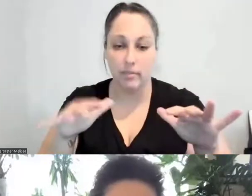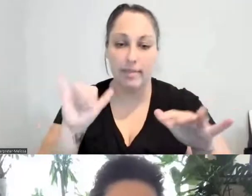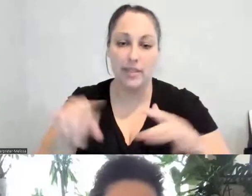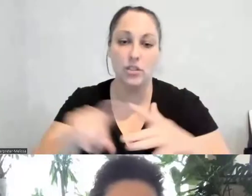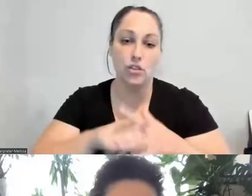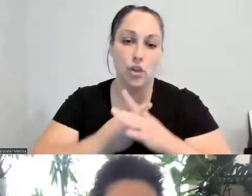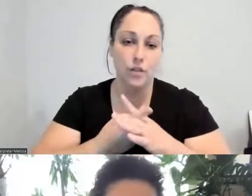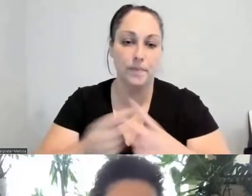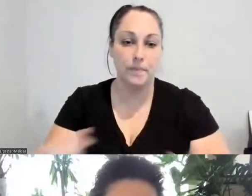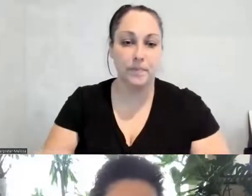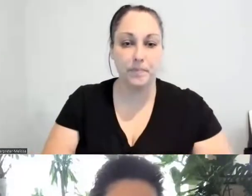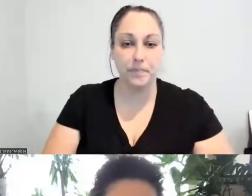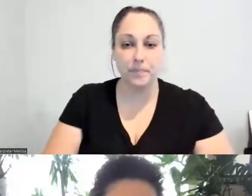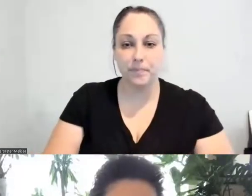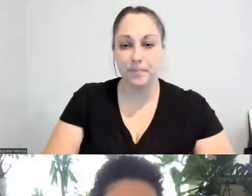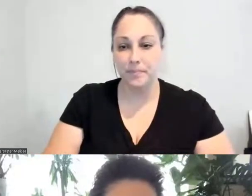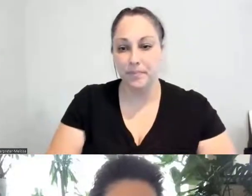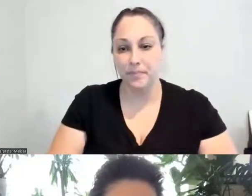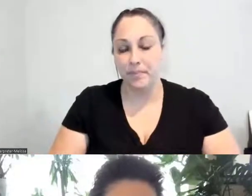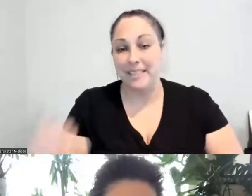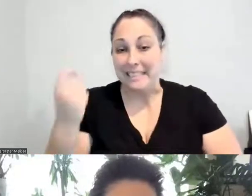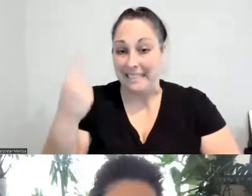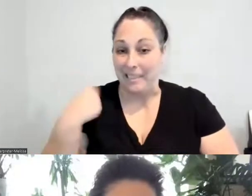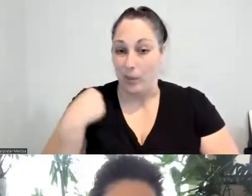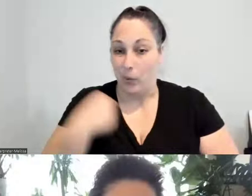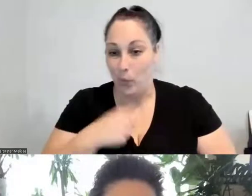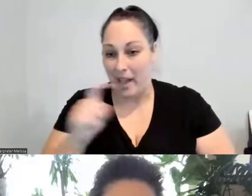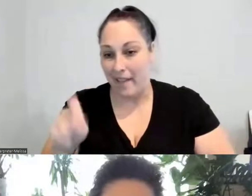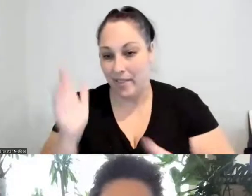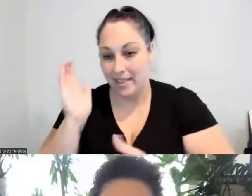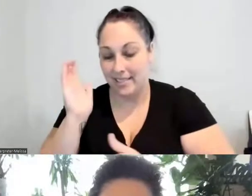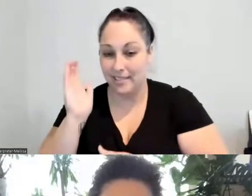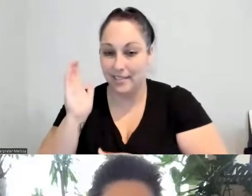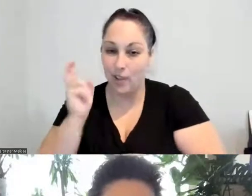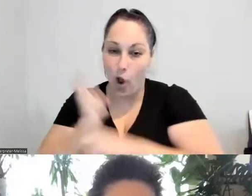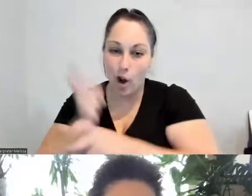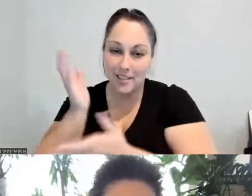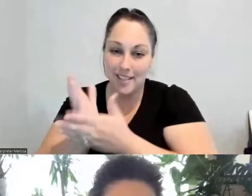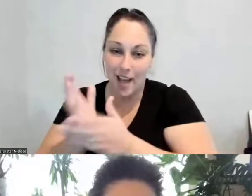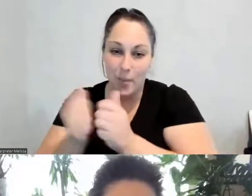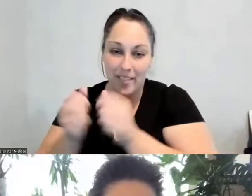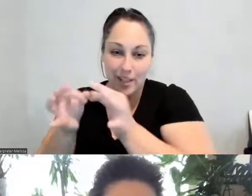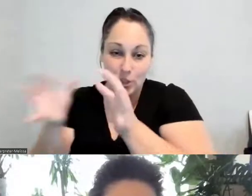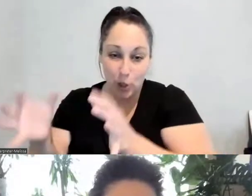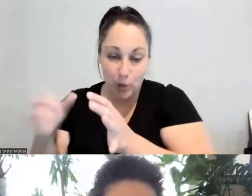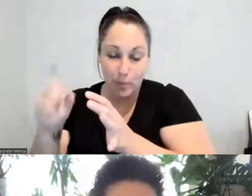We have a hard stop with our interpreters at 2:05, so I'm going to give the minute and a half to Psyche to